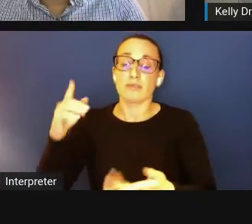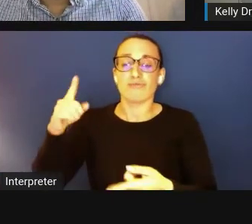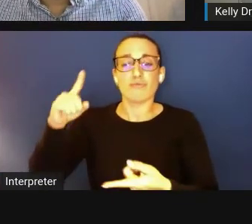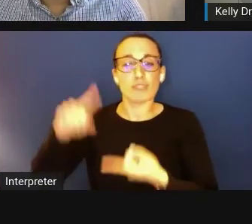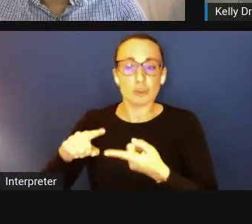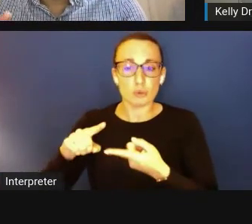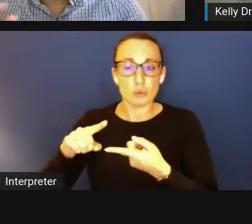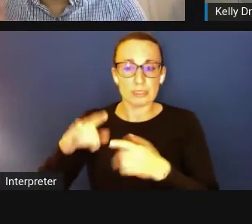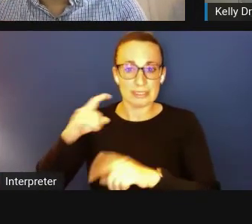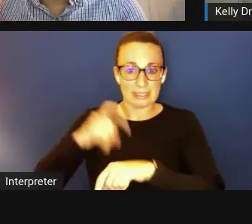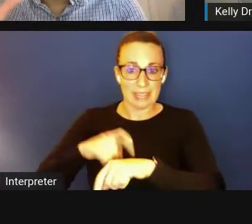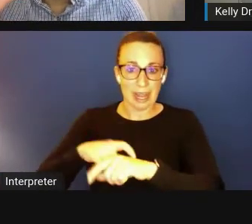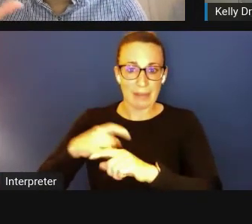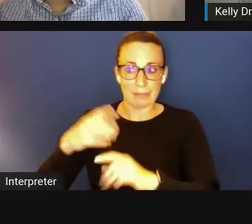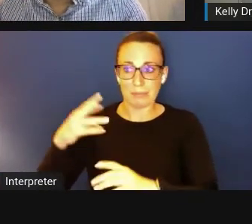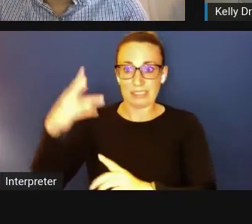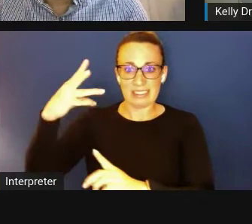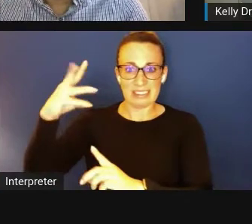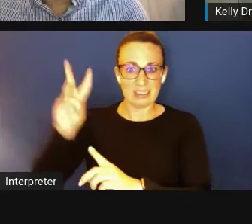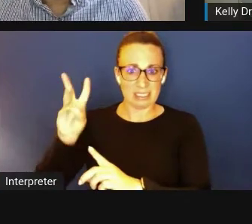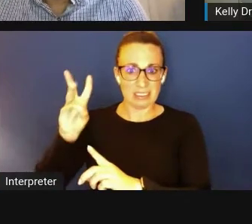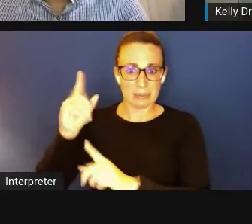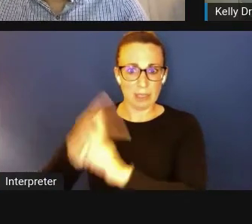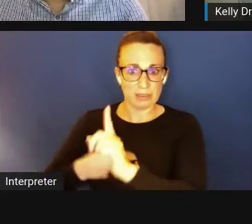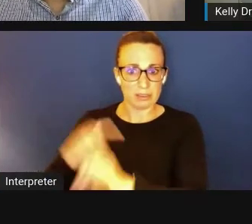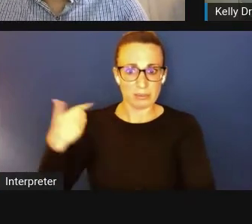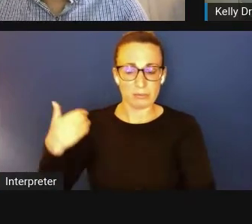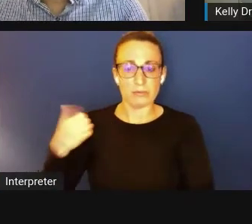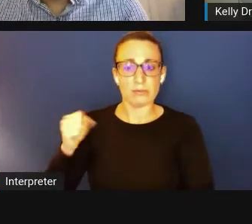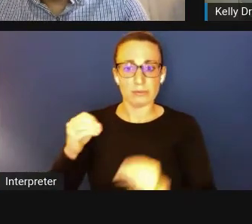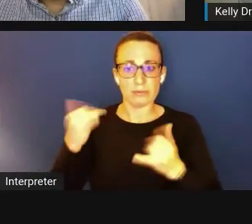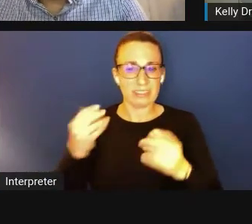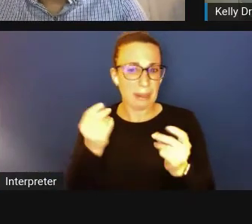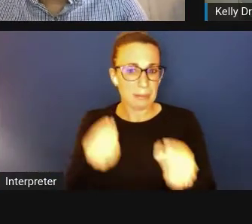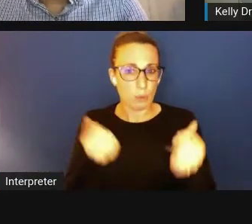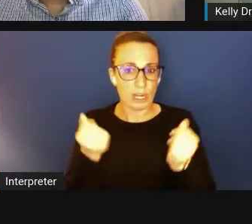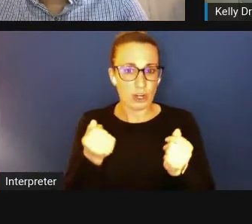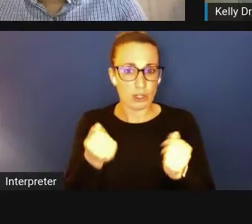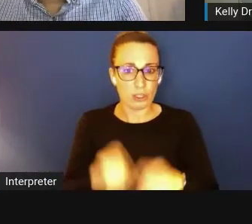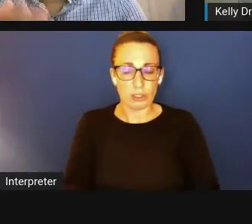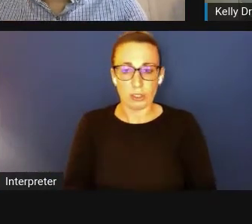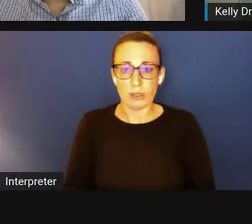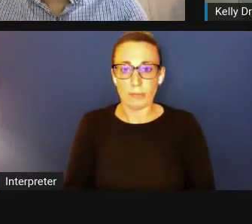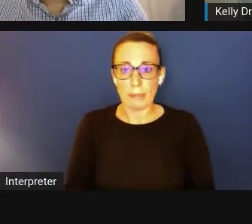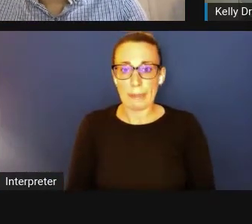so I think that is a little quicker. But also, you might , you know, for those folks